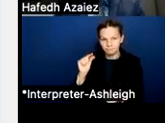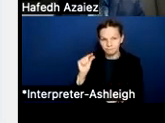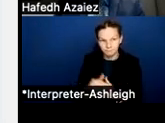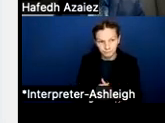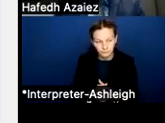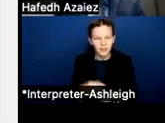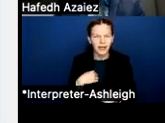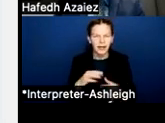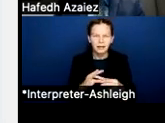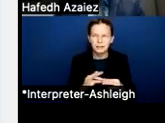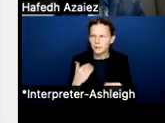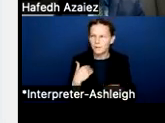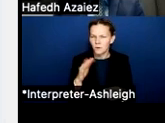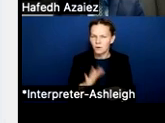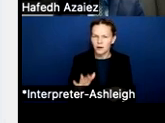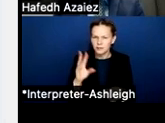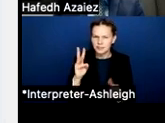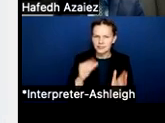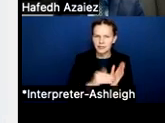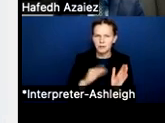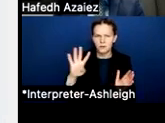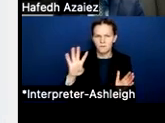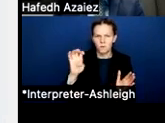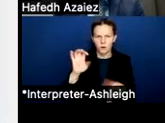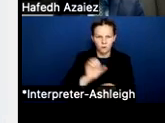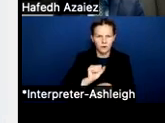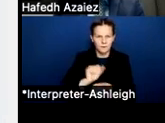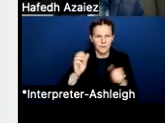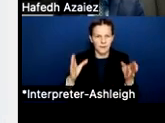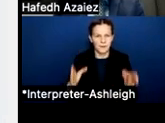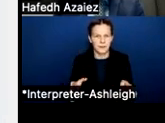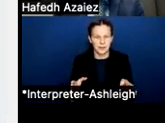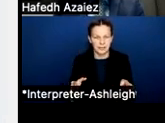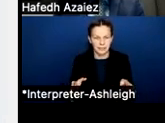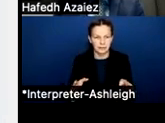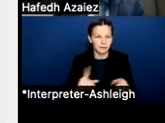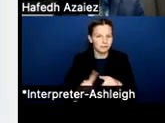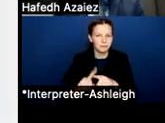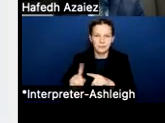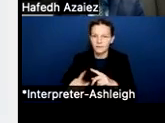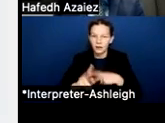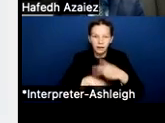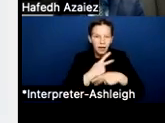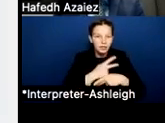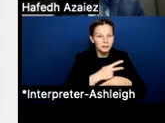I think we're at 6,400 employees and multiple different position types and pay structures within those positions.